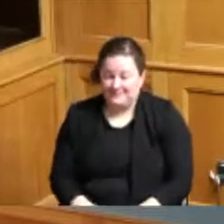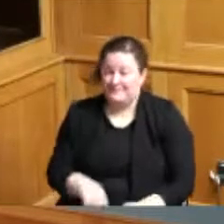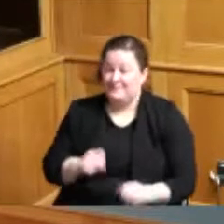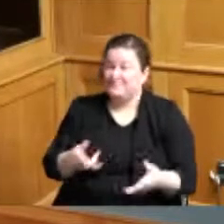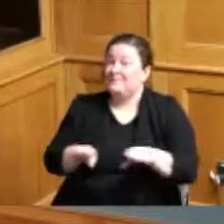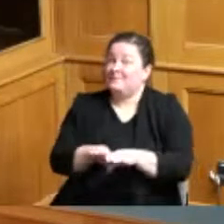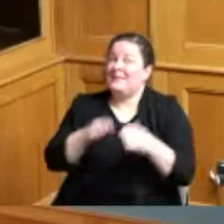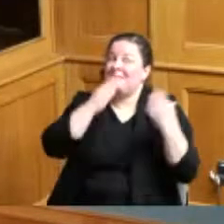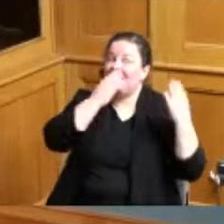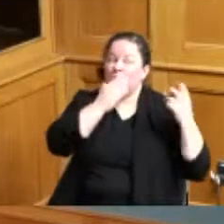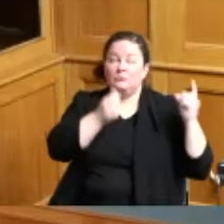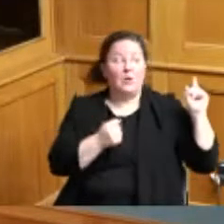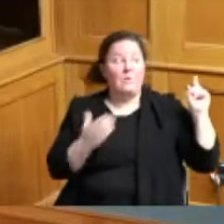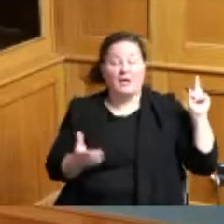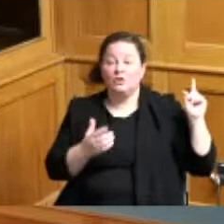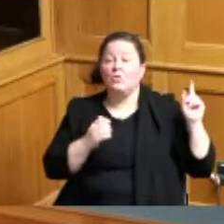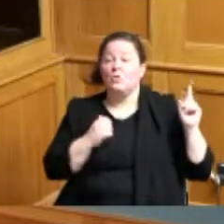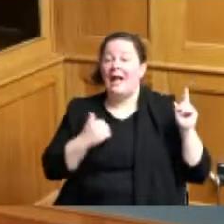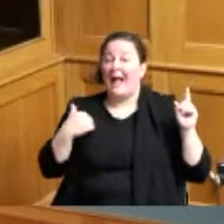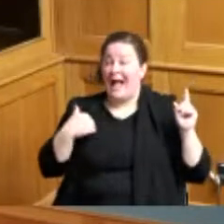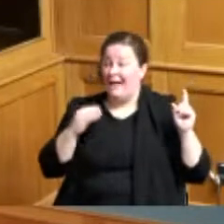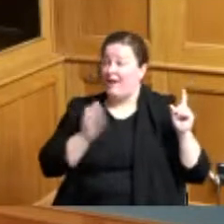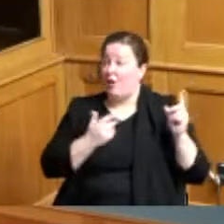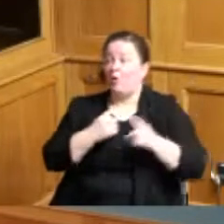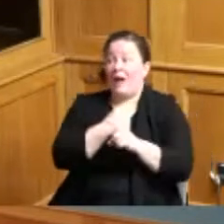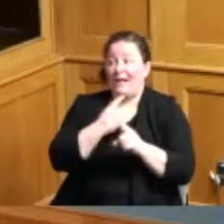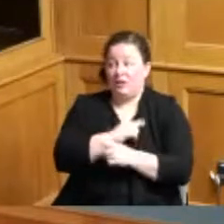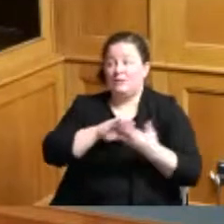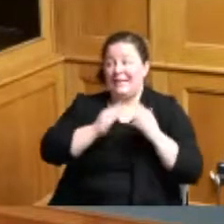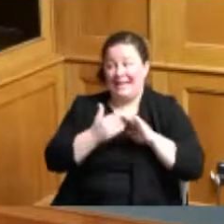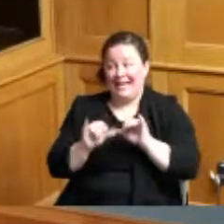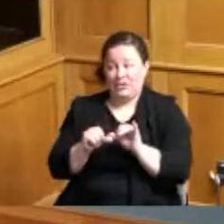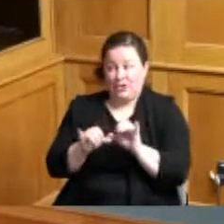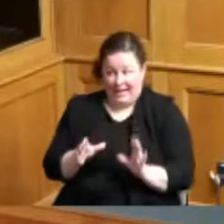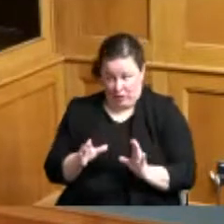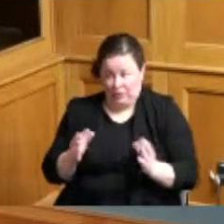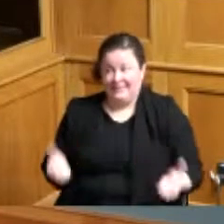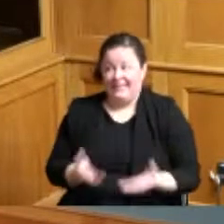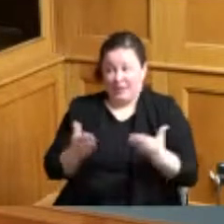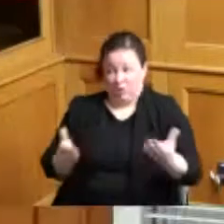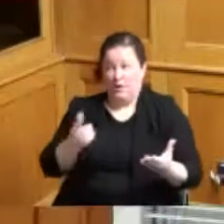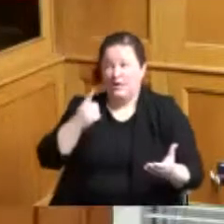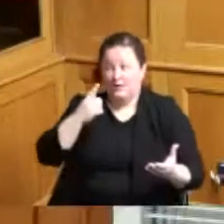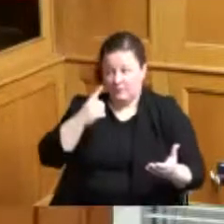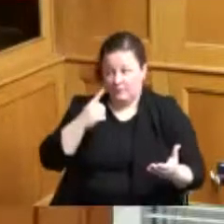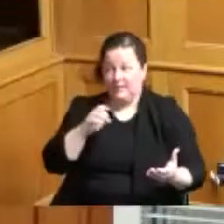here for our agenda item we have one item thank you and I would like to follow up on your black